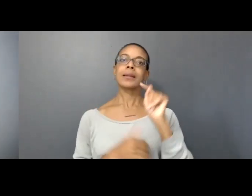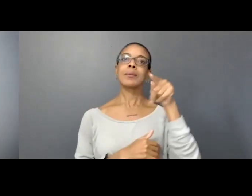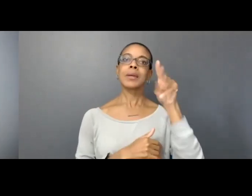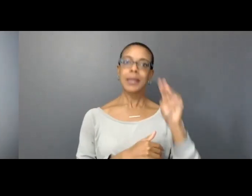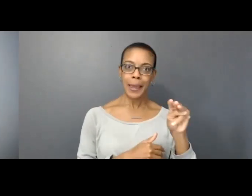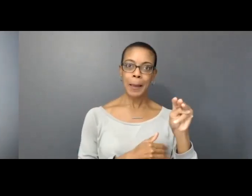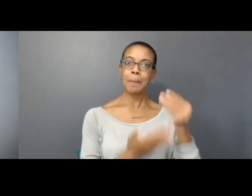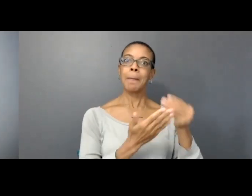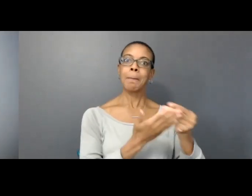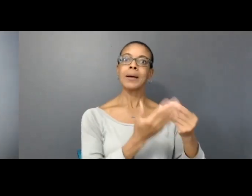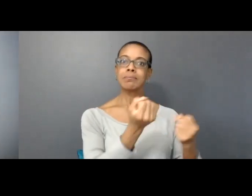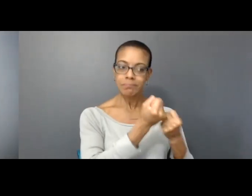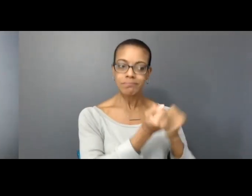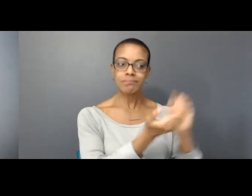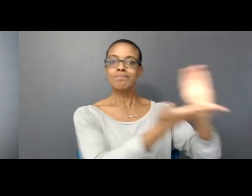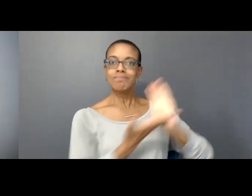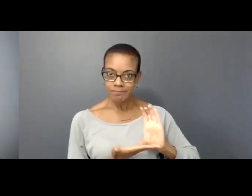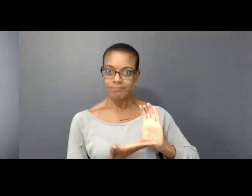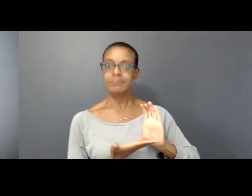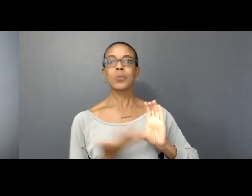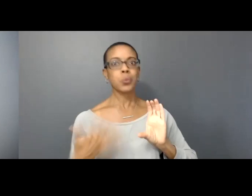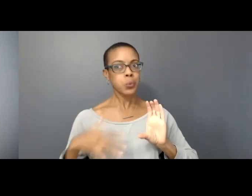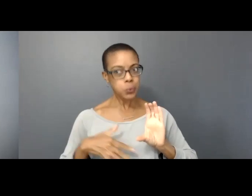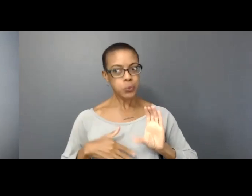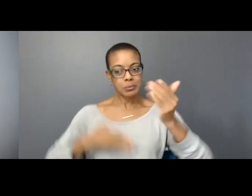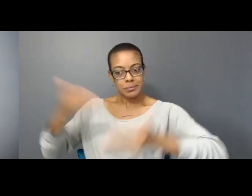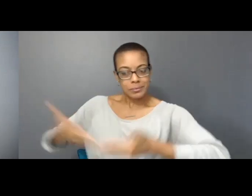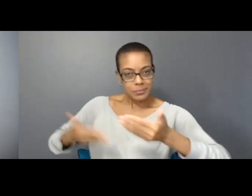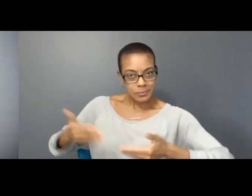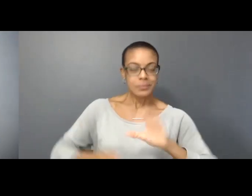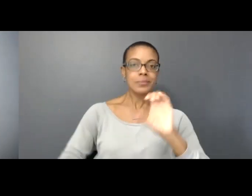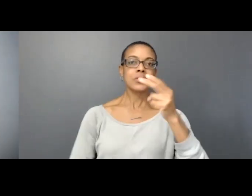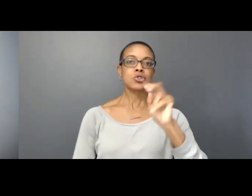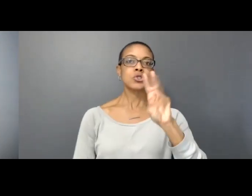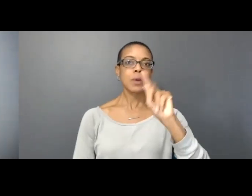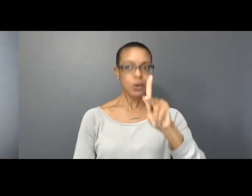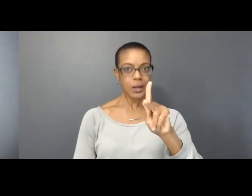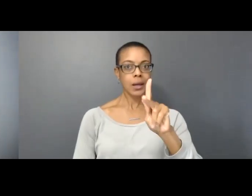have this opportunity to invite Chimerik artists from the collective to present their work,